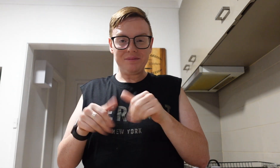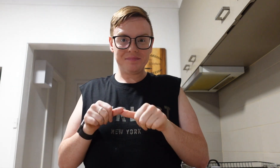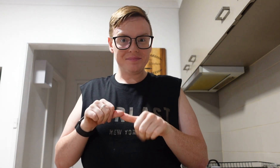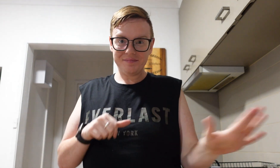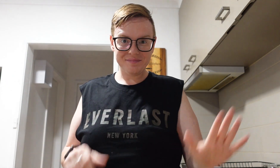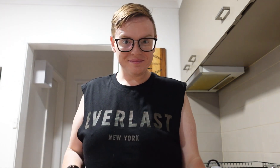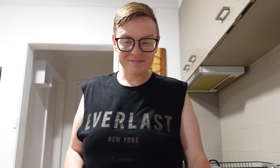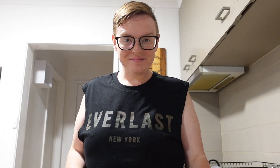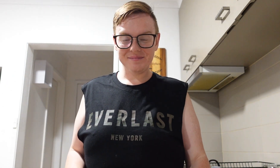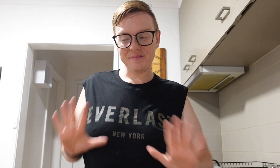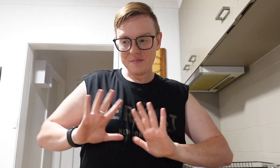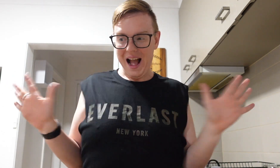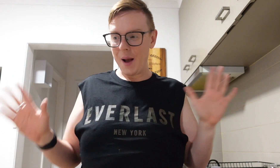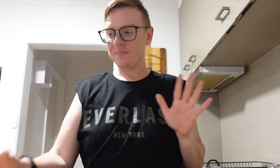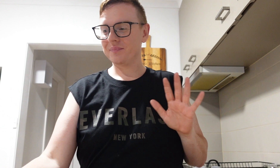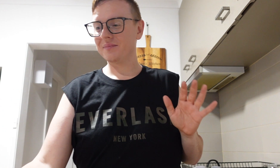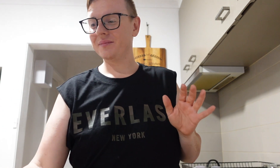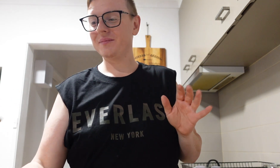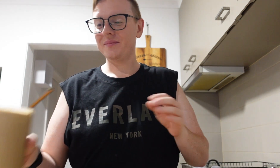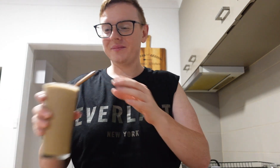It's really the best.